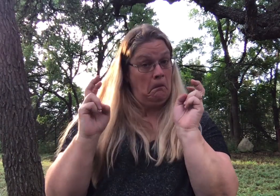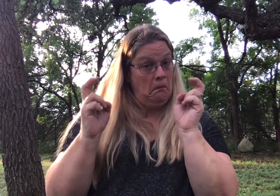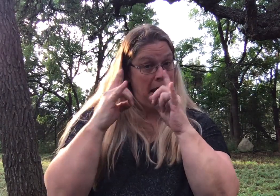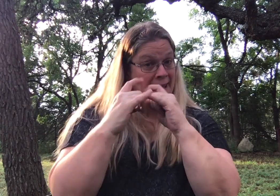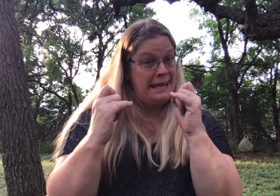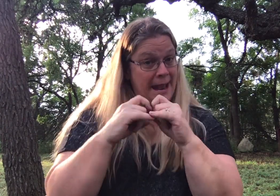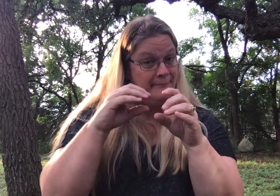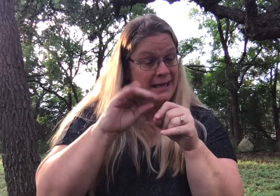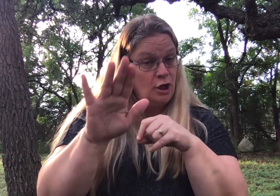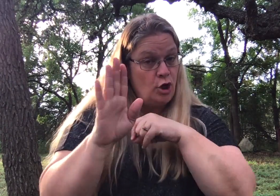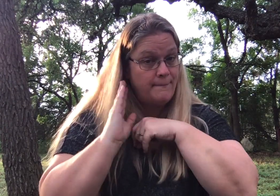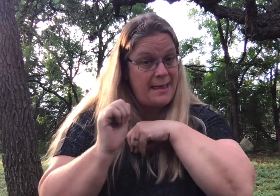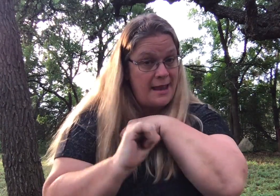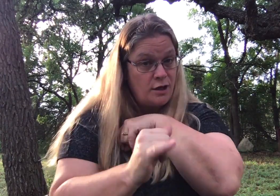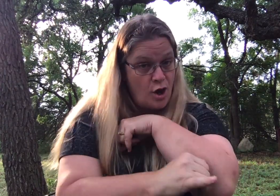You could even go camping in your backyard.